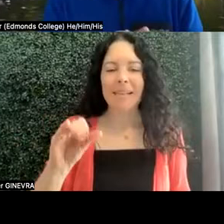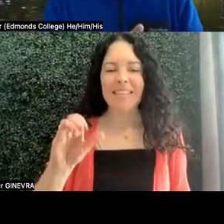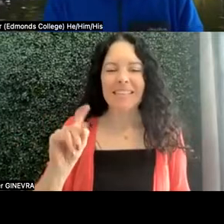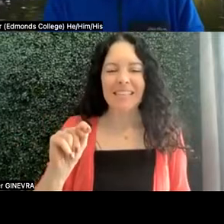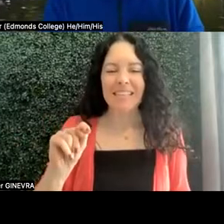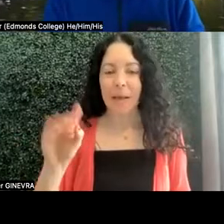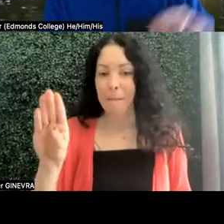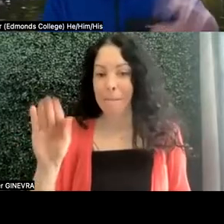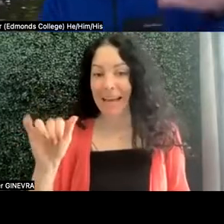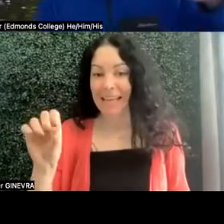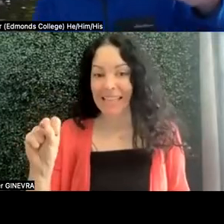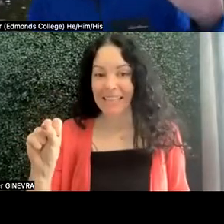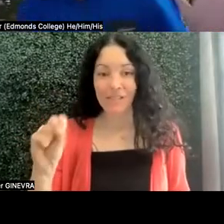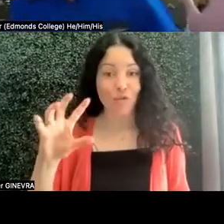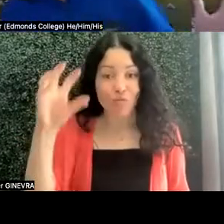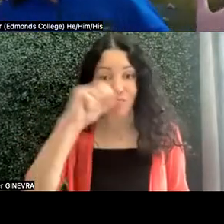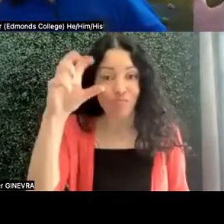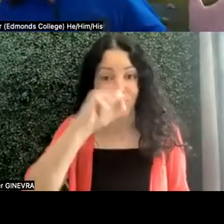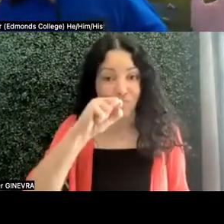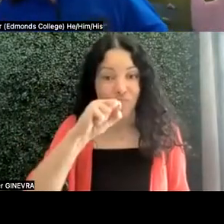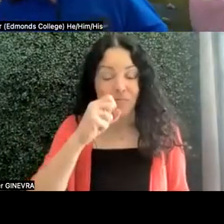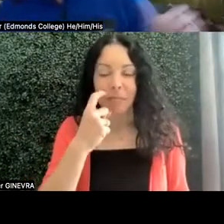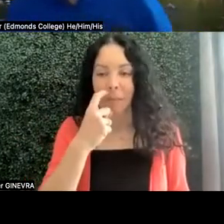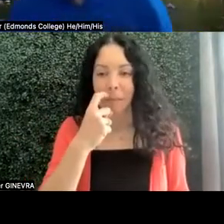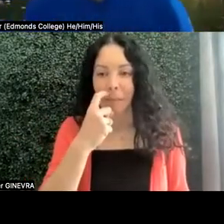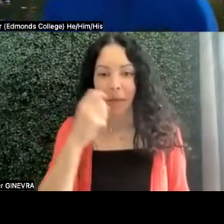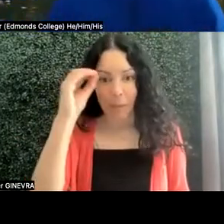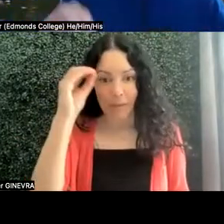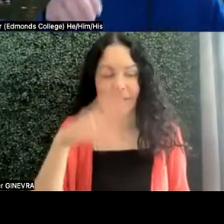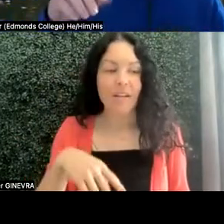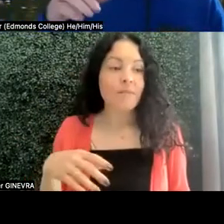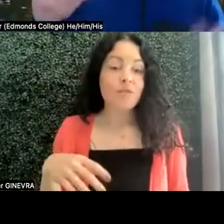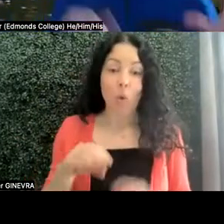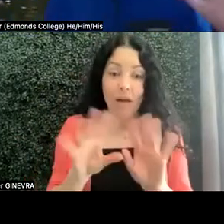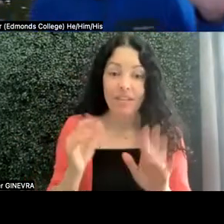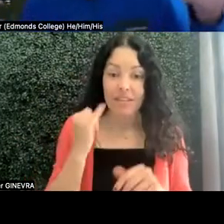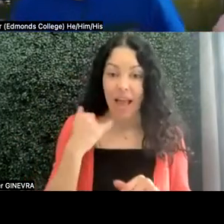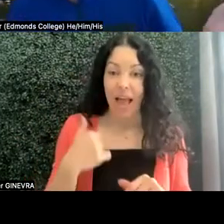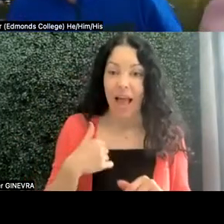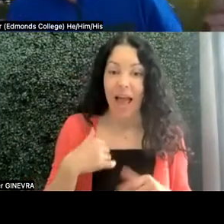It could be-- obviously, I like the outdoors, so if I see somebody-- and I like silent sports,